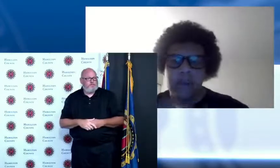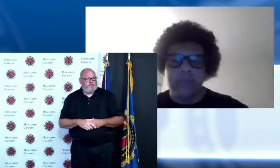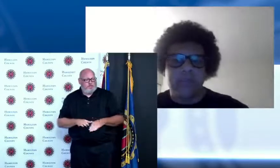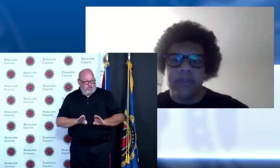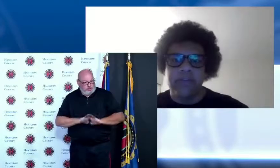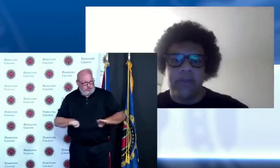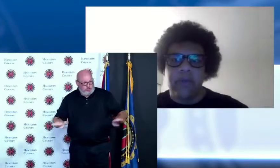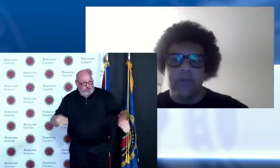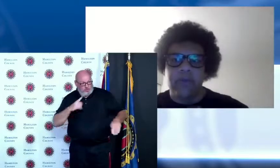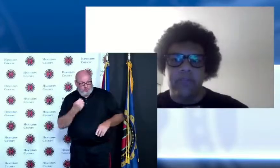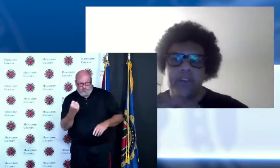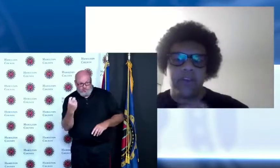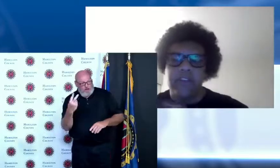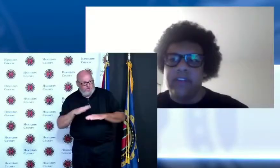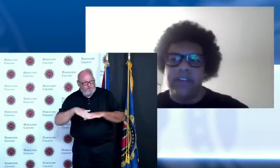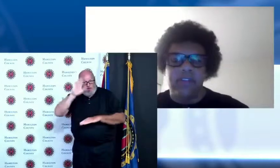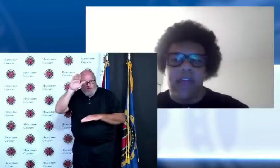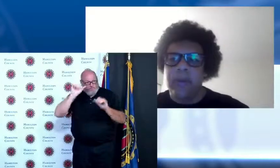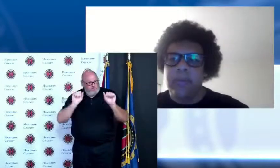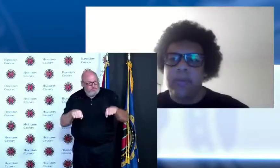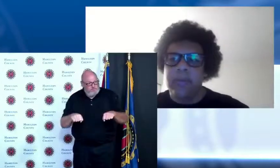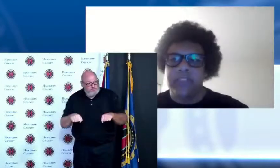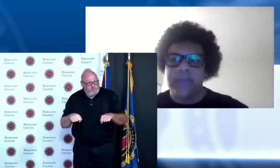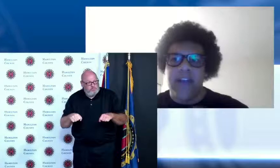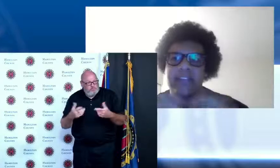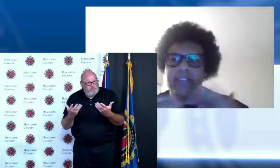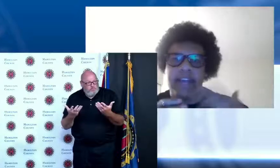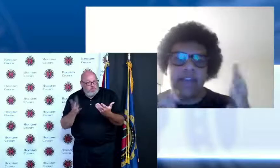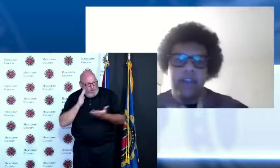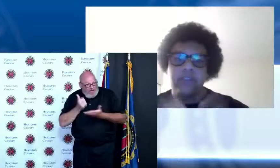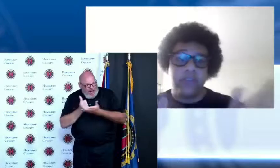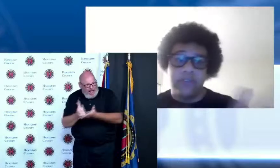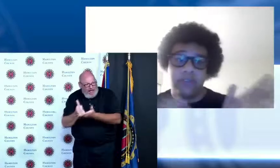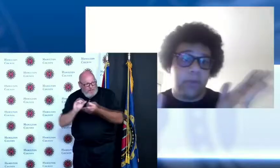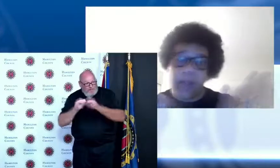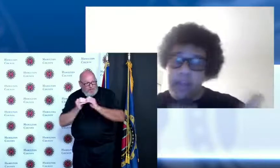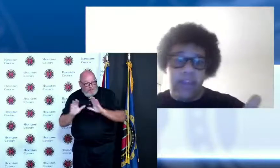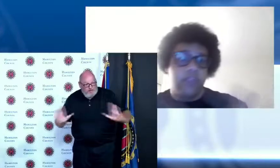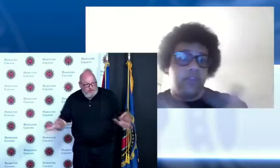you know they've I've seen recently since public schools has been vaccinating students from the